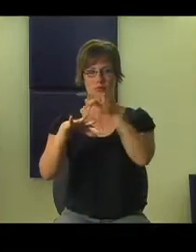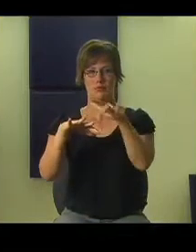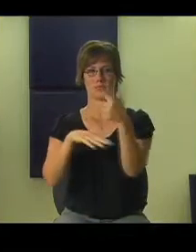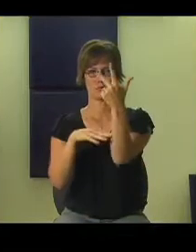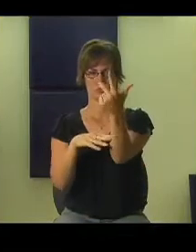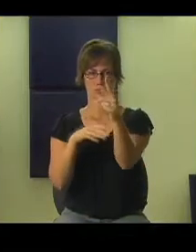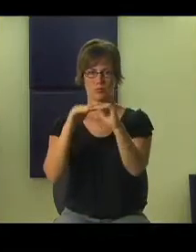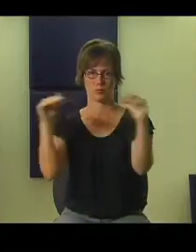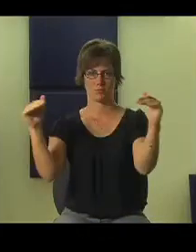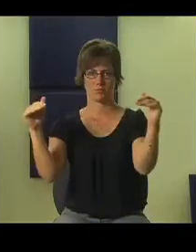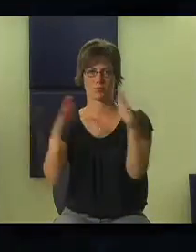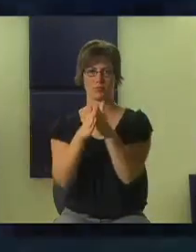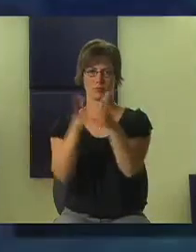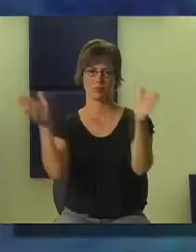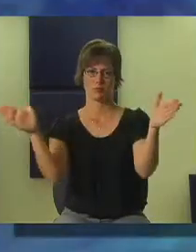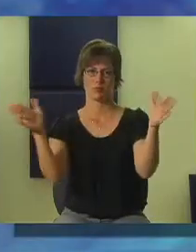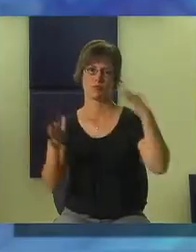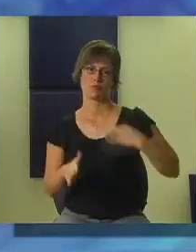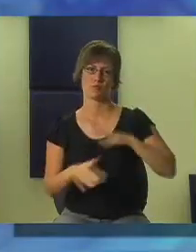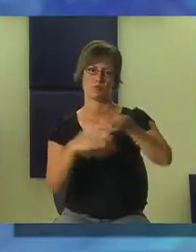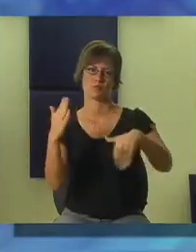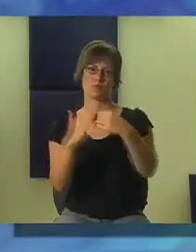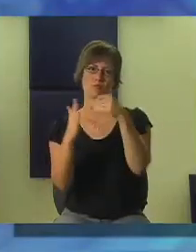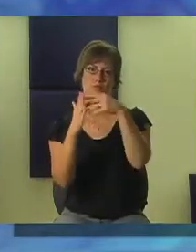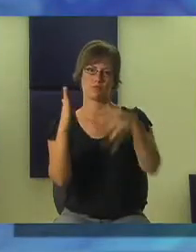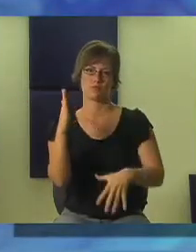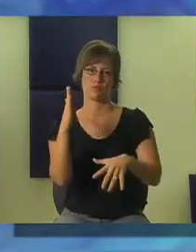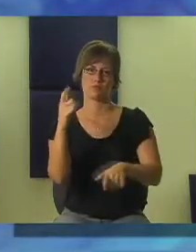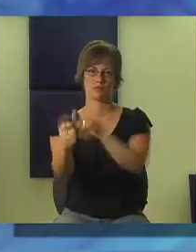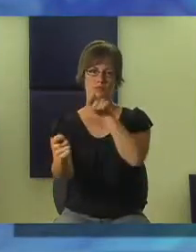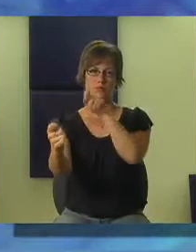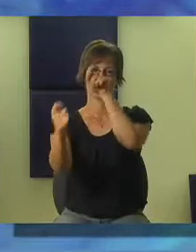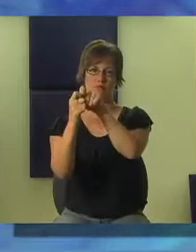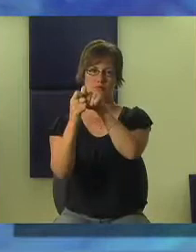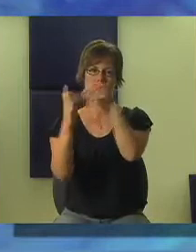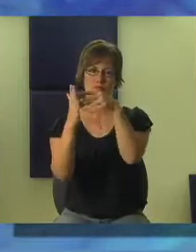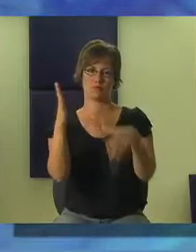Behavior support is available at three levels: universal, which benefits all students, targeted,